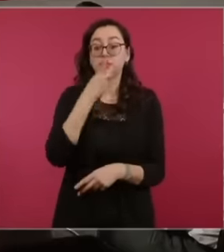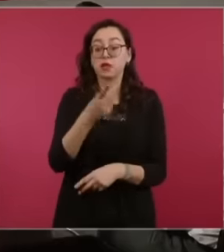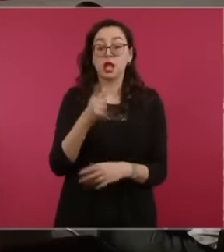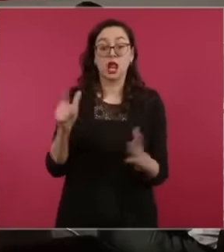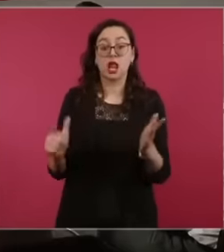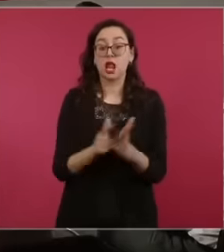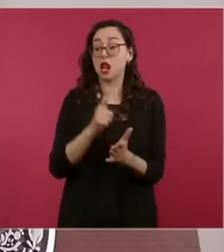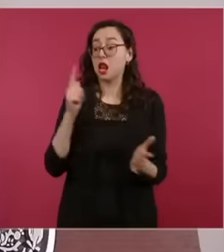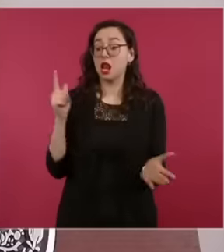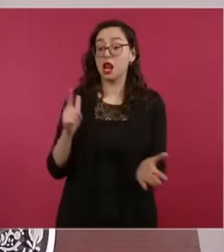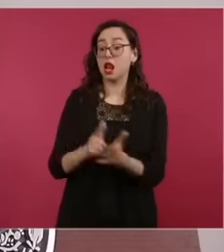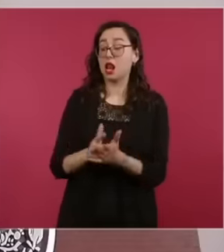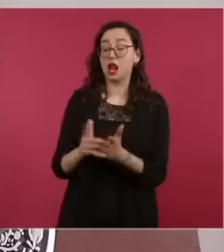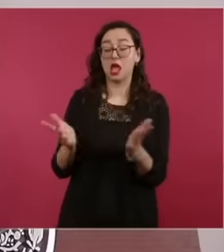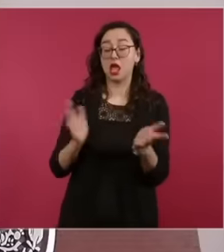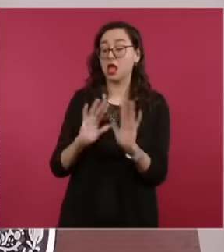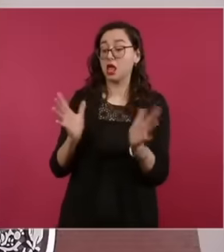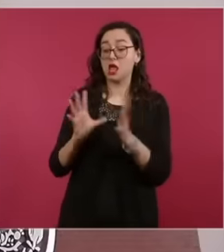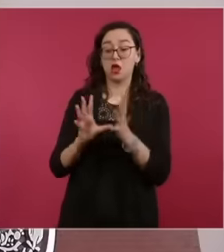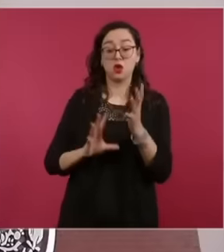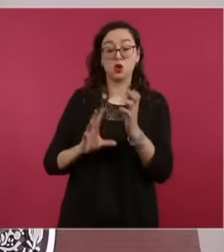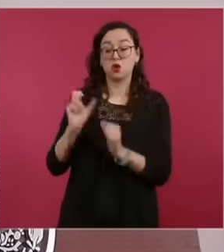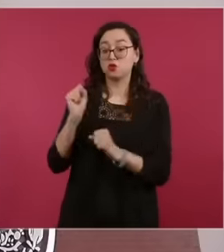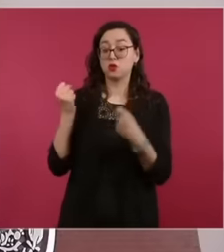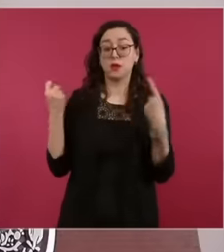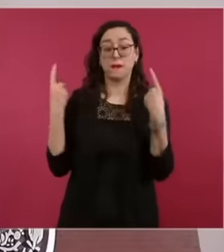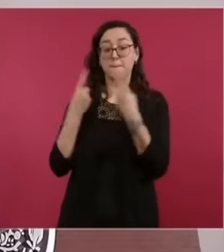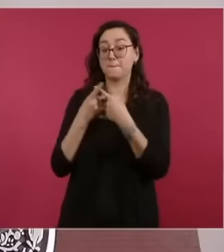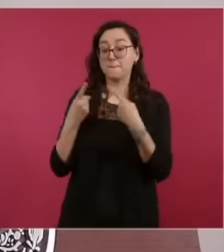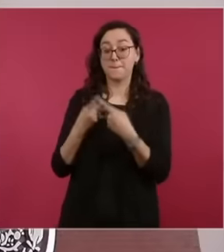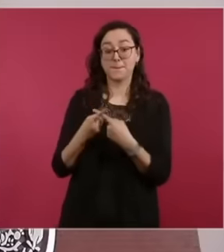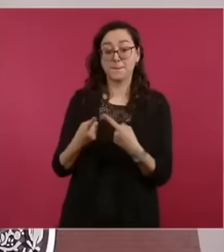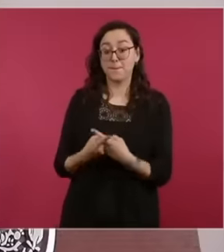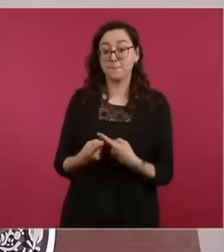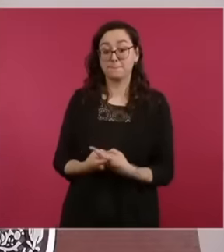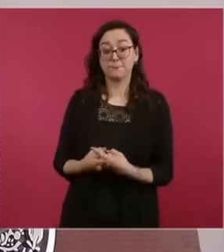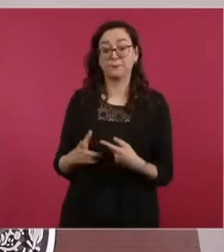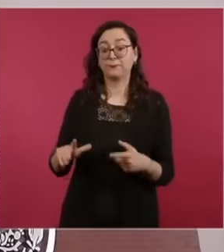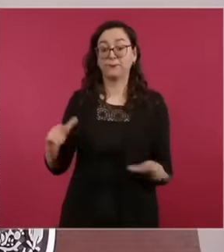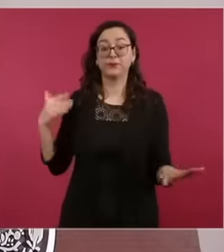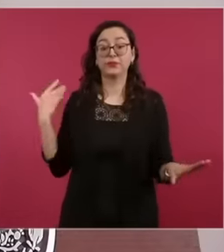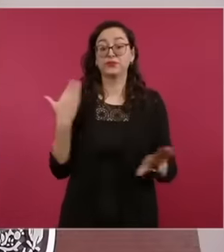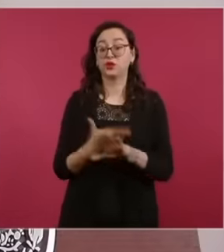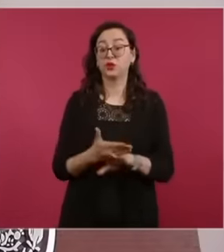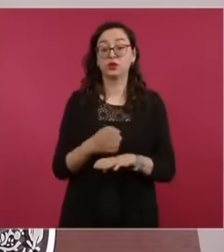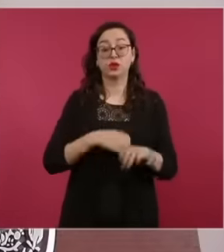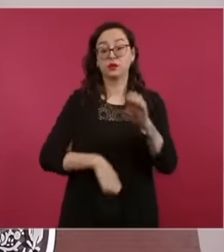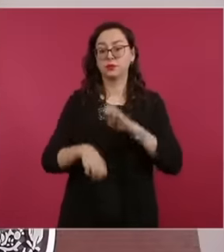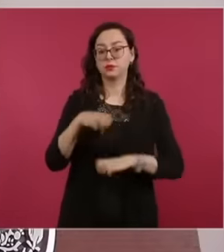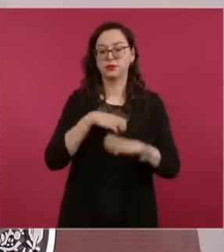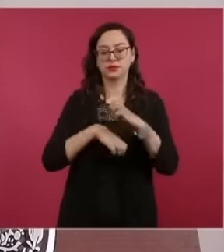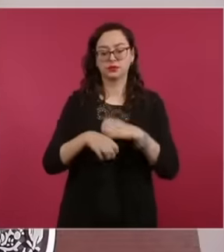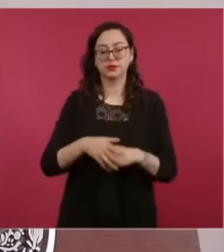applied by the tax authority goes against the interests of this consortium. The tax authority